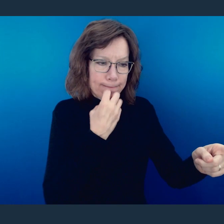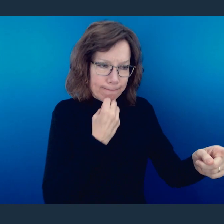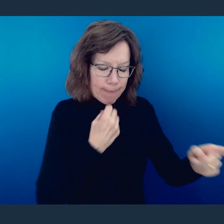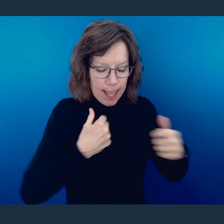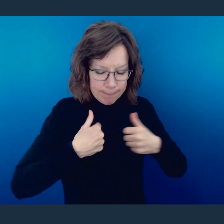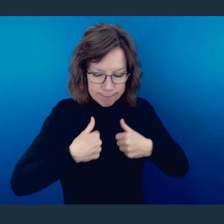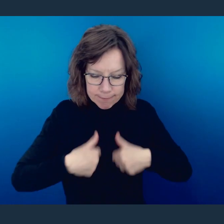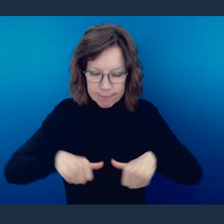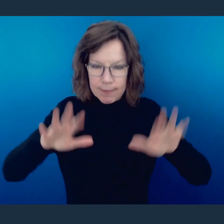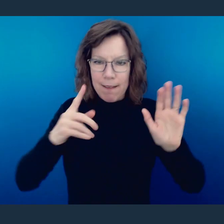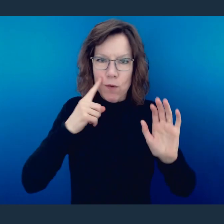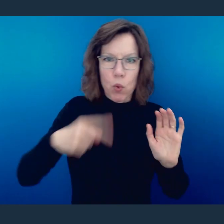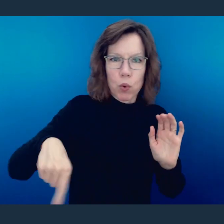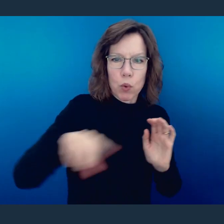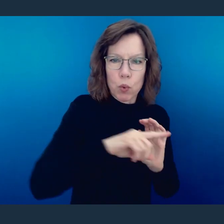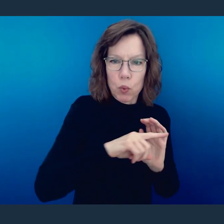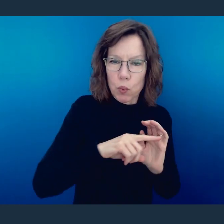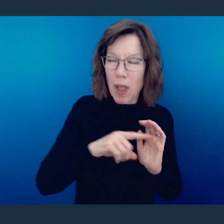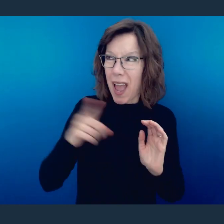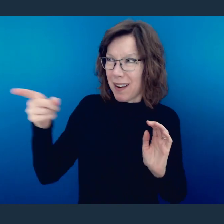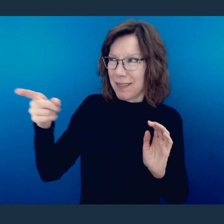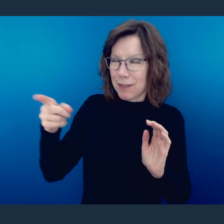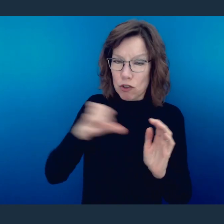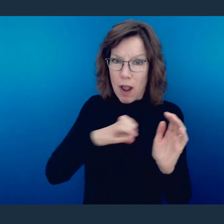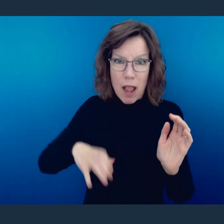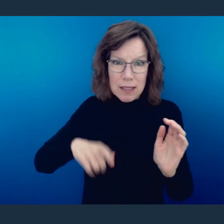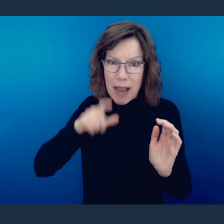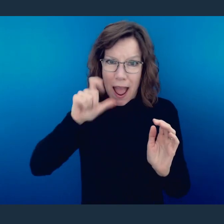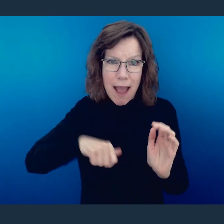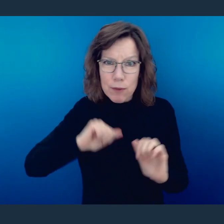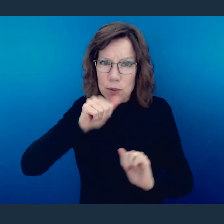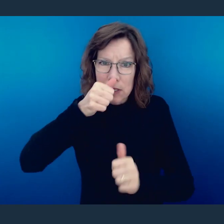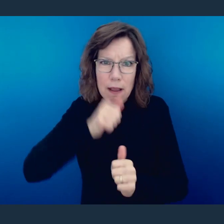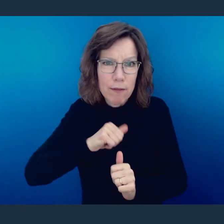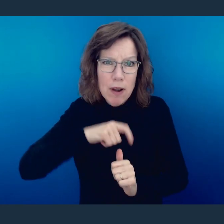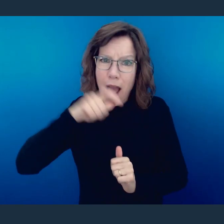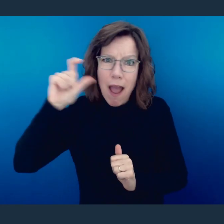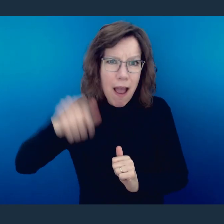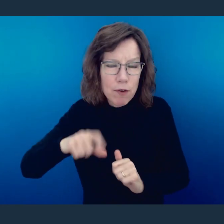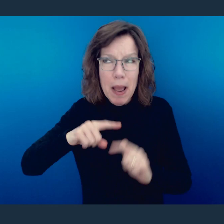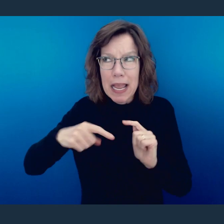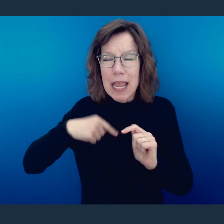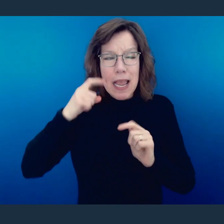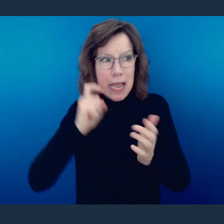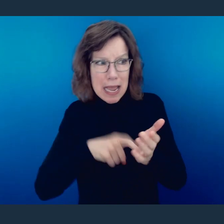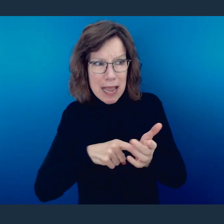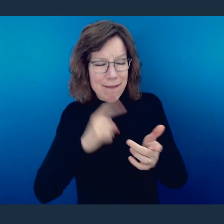of Himself, He had no need for it outside of the desire to get you forgiven and me forgiven